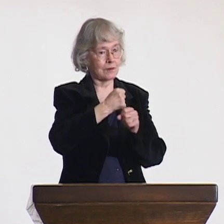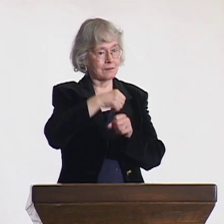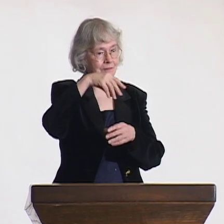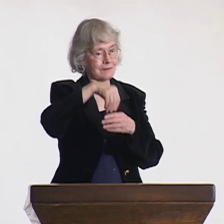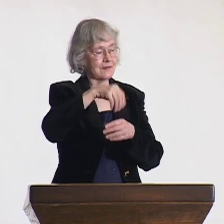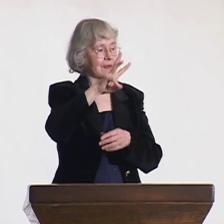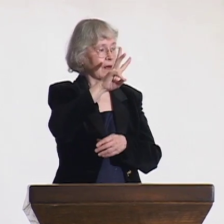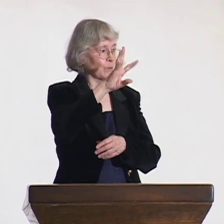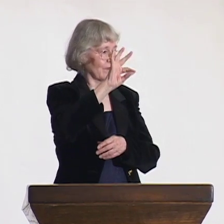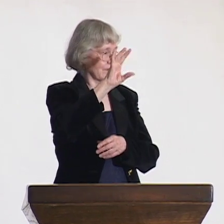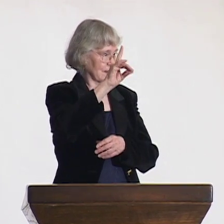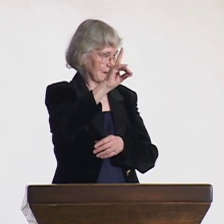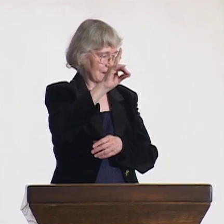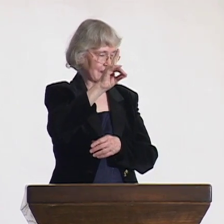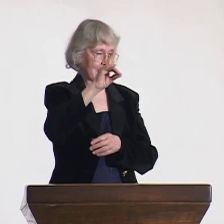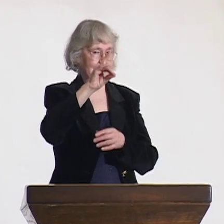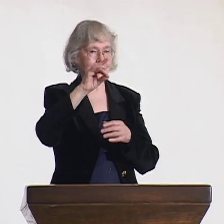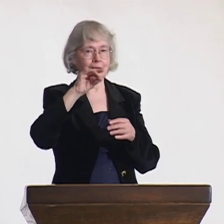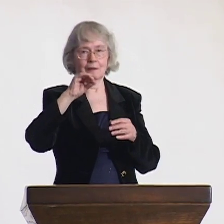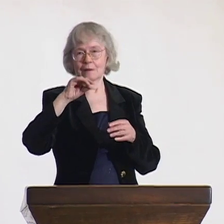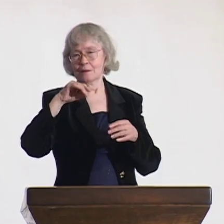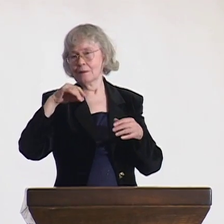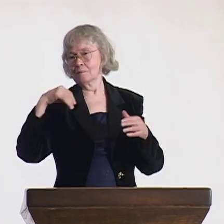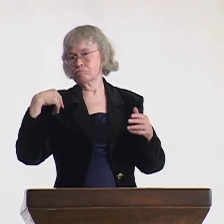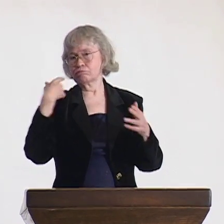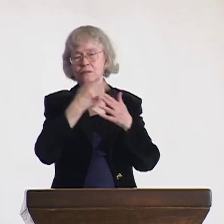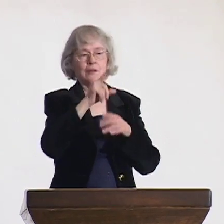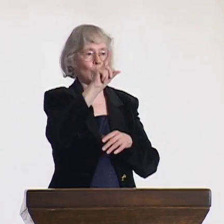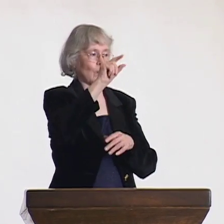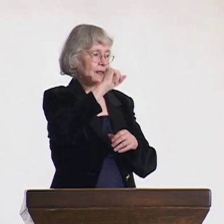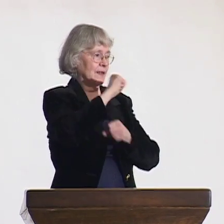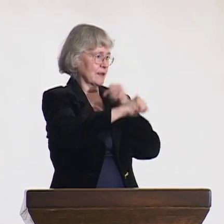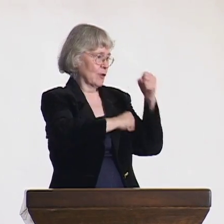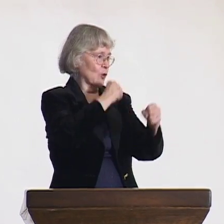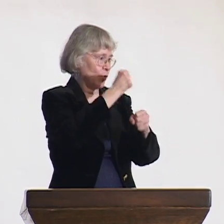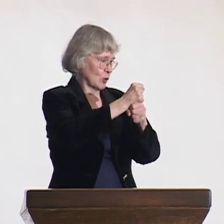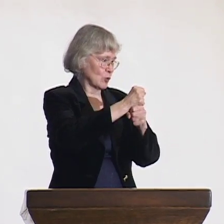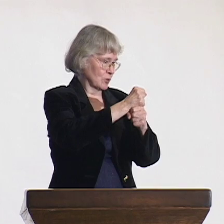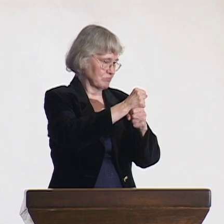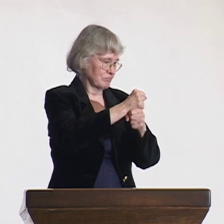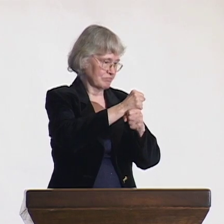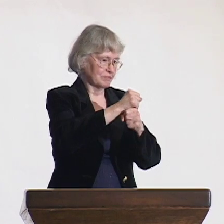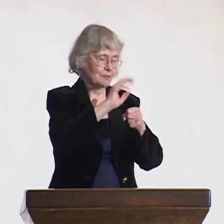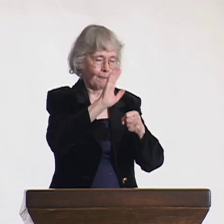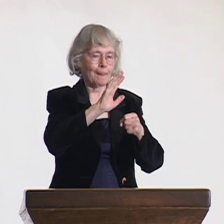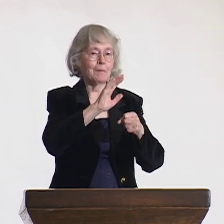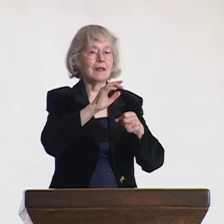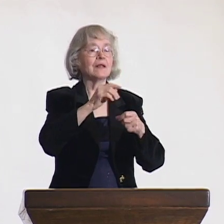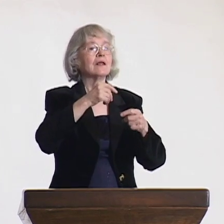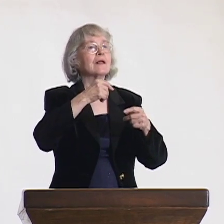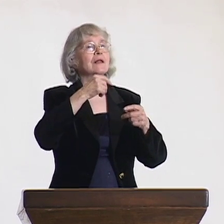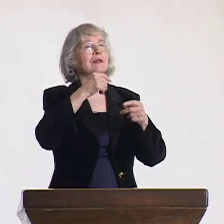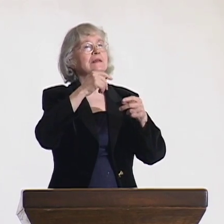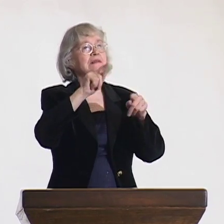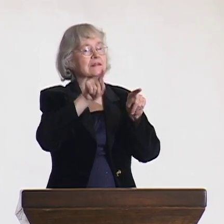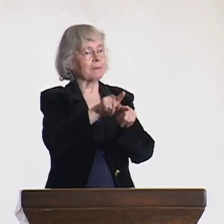I have worked at the World Federation of the Deaf for over 20 years. When I worked with the Finnish Association of the Deaf